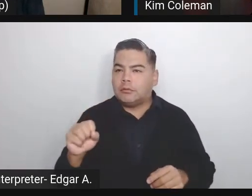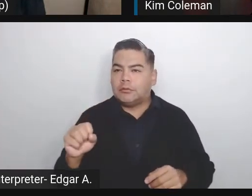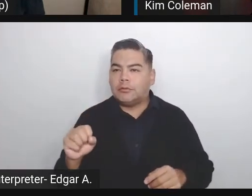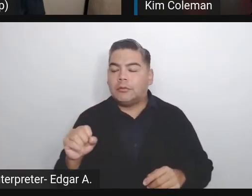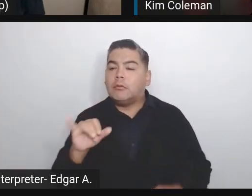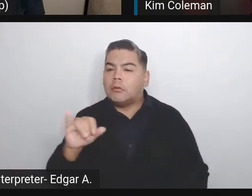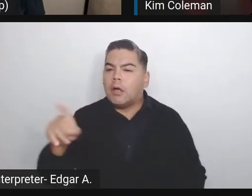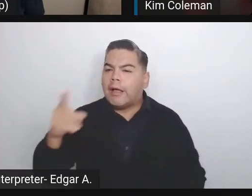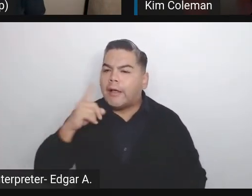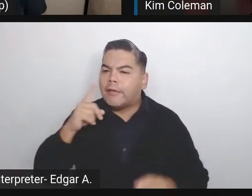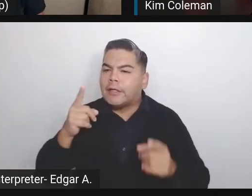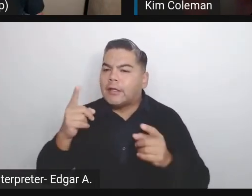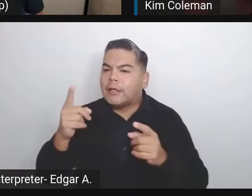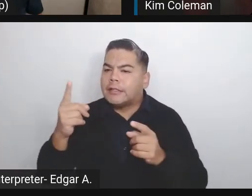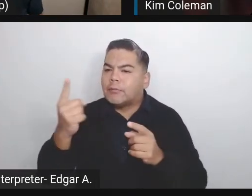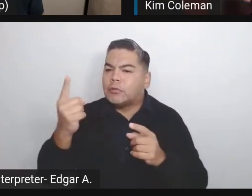if they come into the private chat here.